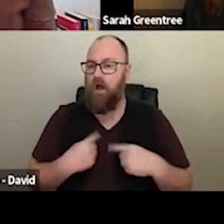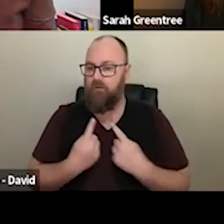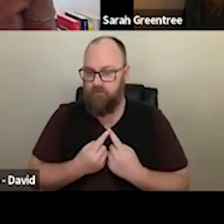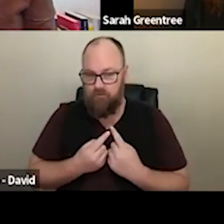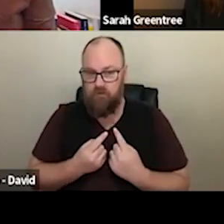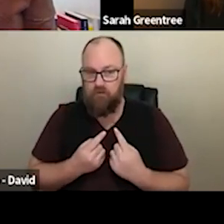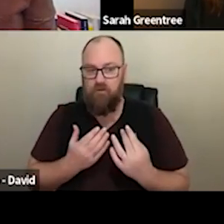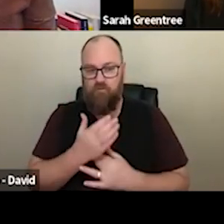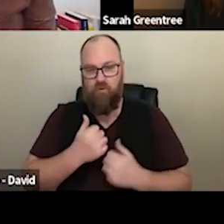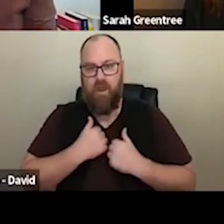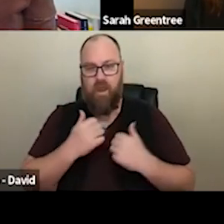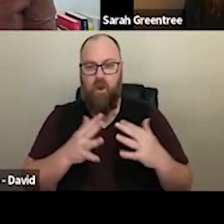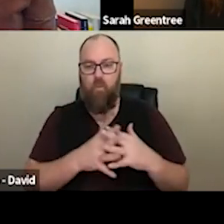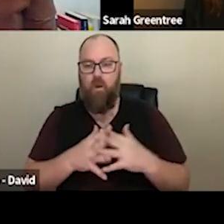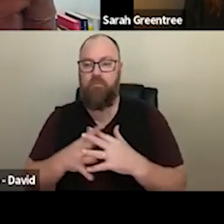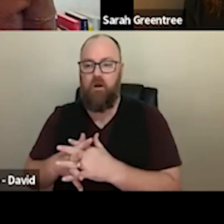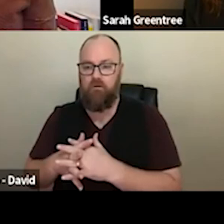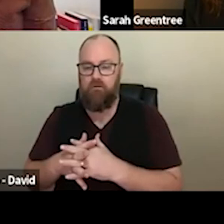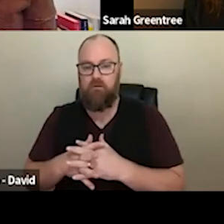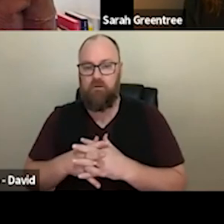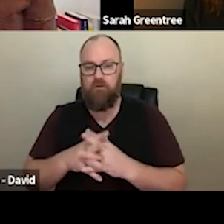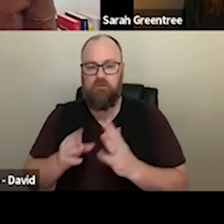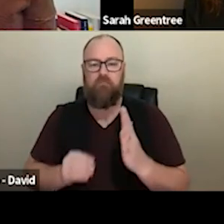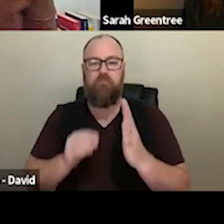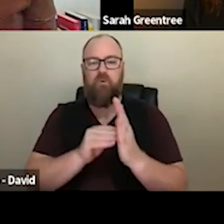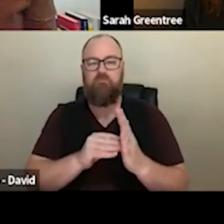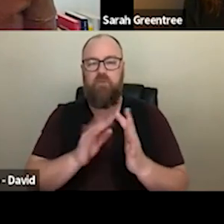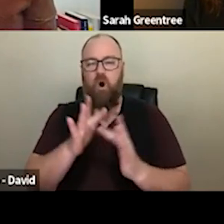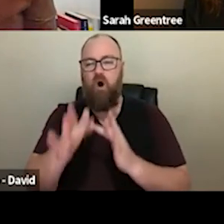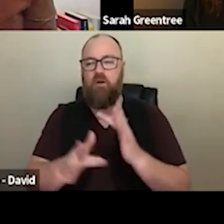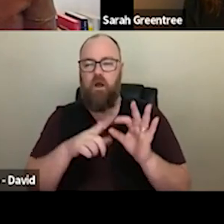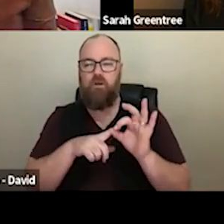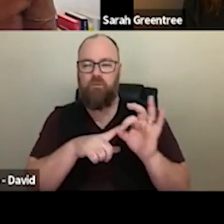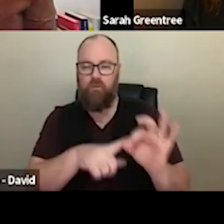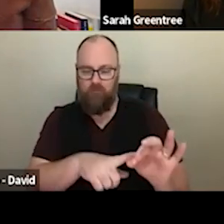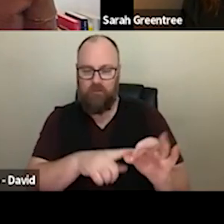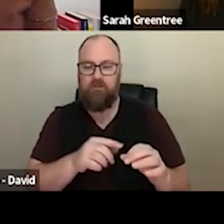through our website. You can lodge an online enquiry, and you can just type the question into that online enquiry . And we will distribute that to our team to provide an answer for website. You can put a launch, an online inquiry, and you can just type your your question into